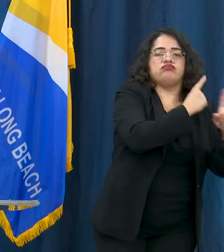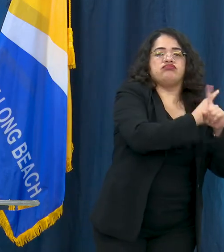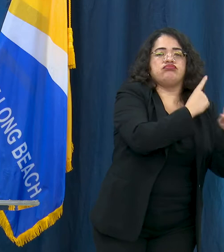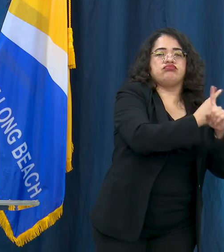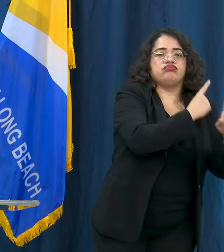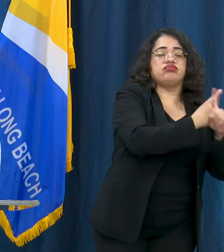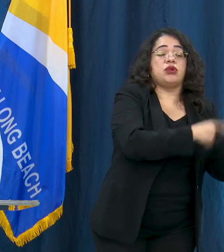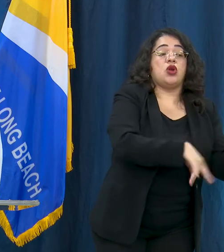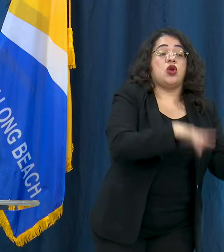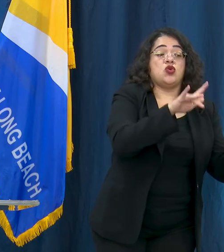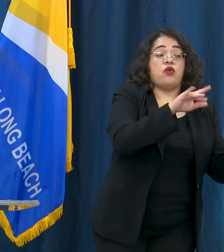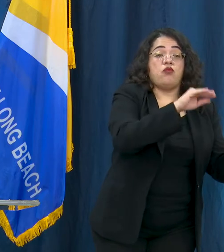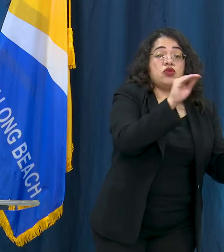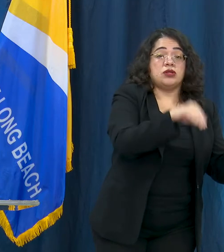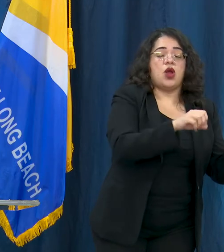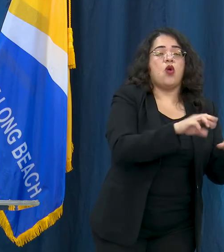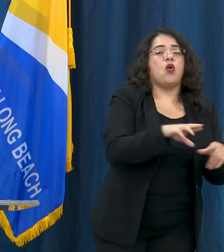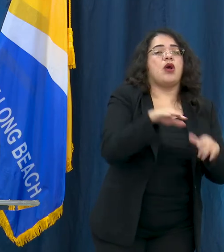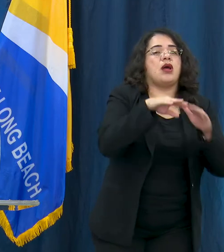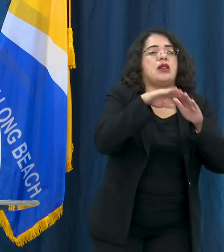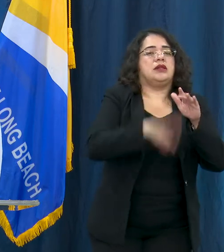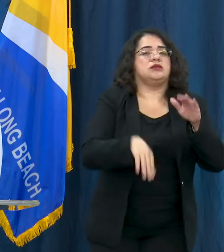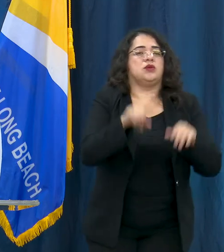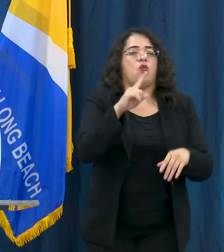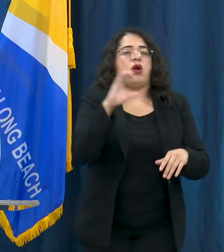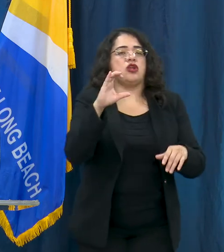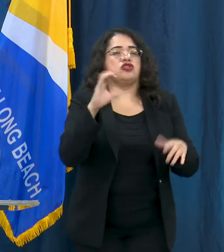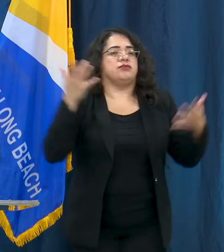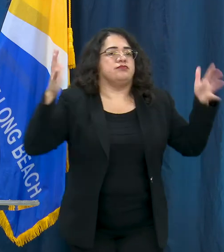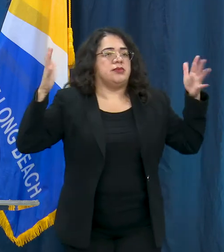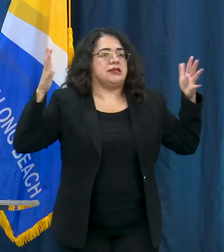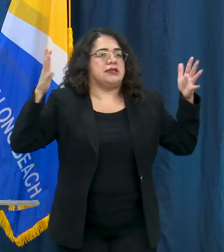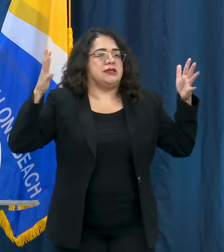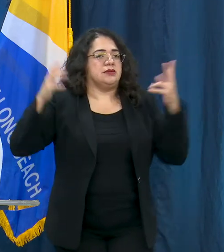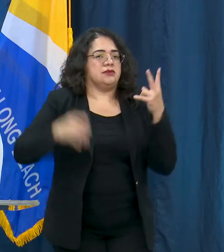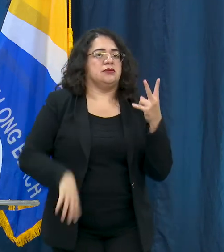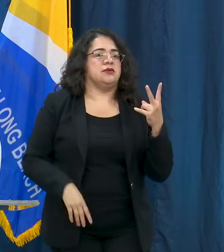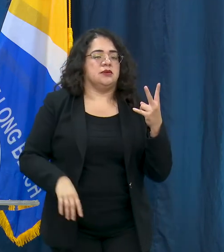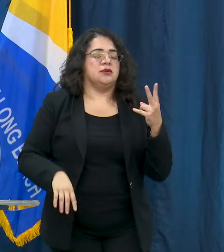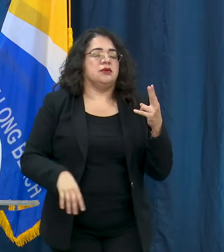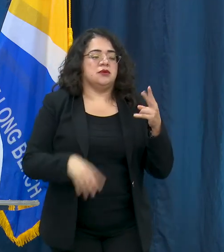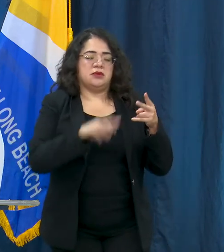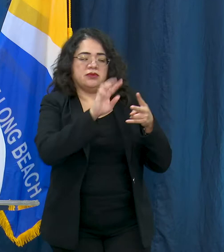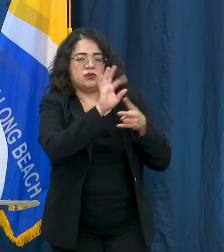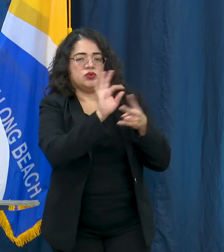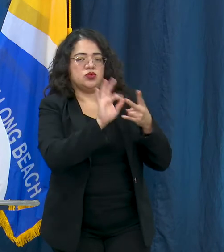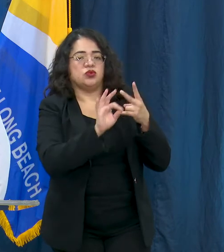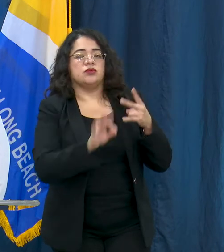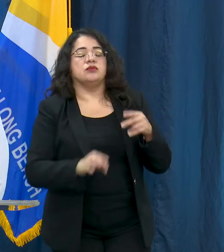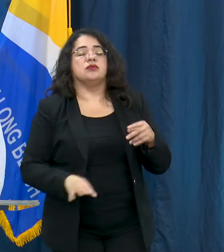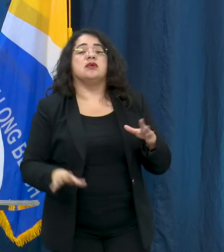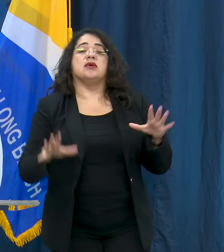less and all of the types of modifications that go towards you know encouraging people who